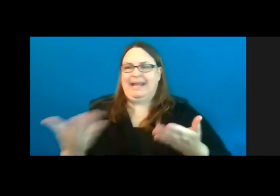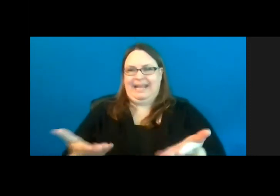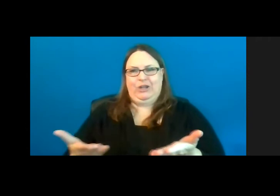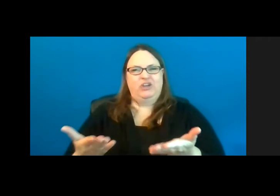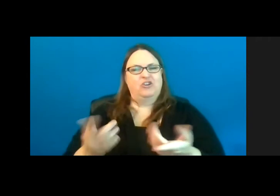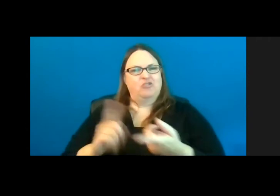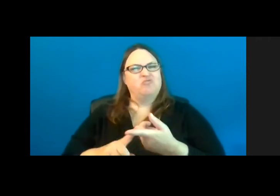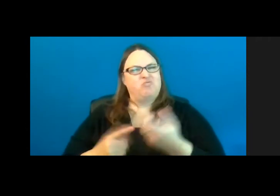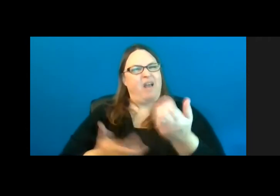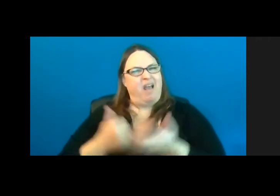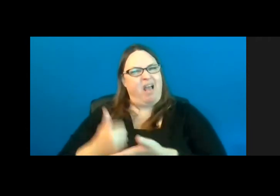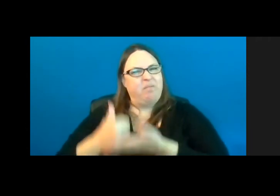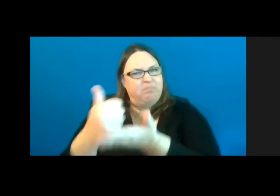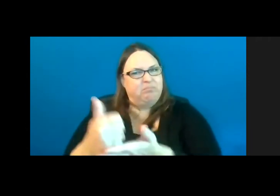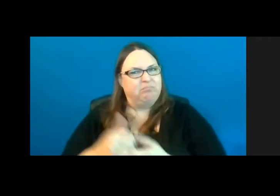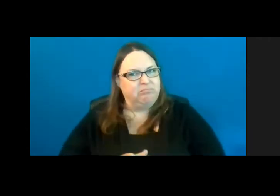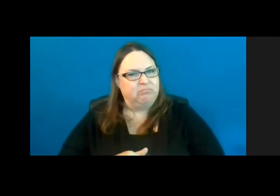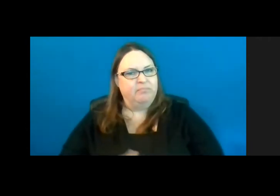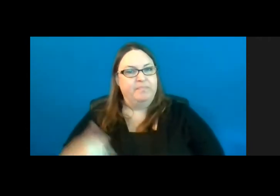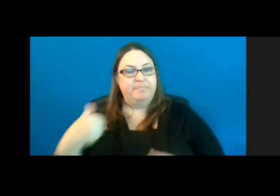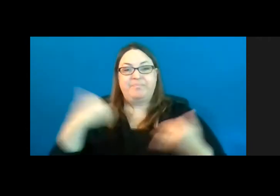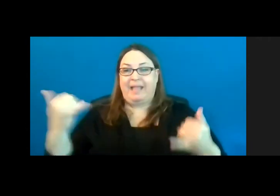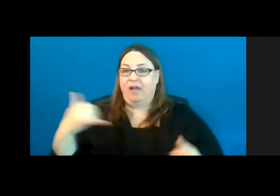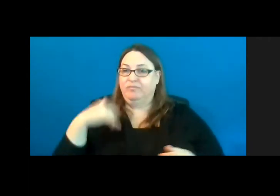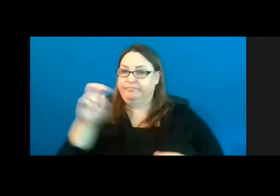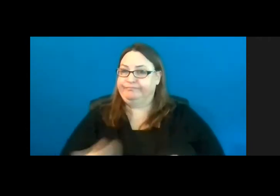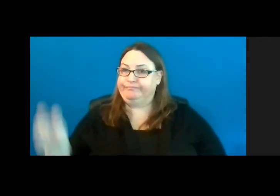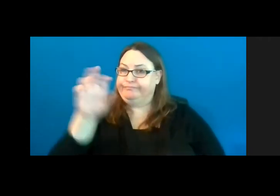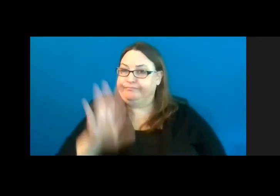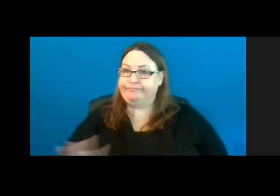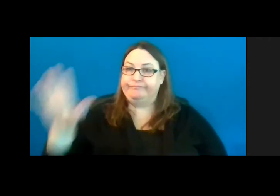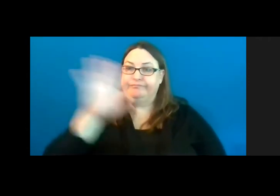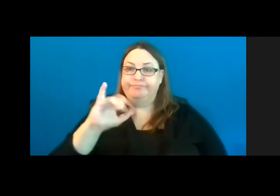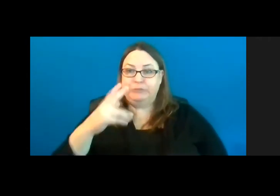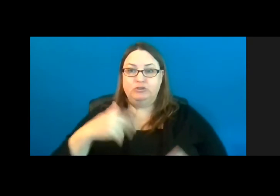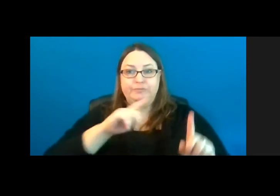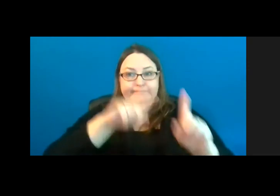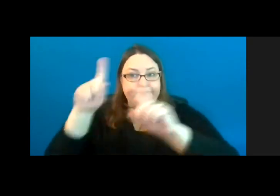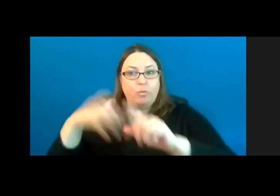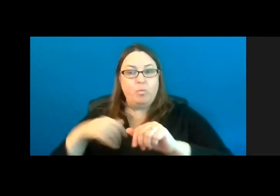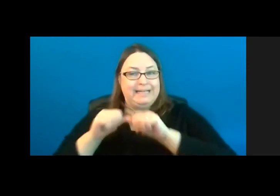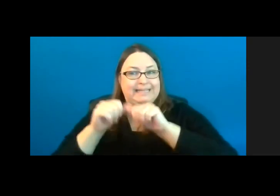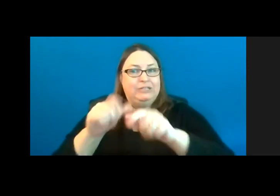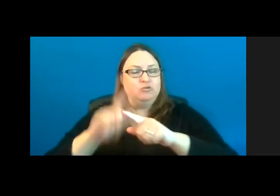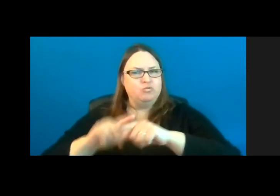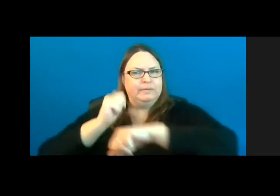So, I’m going around the State of Michigan and I want to continue to place these accessible